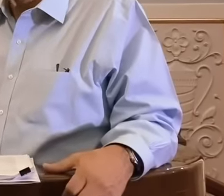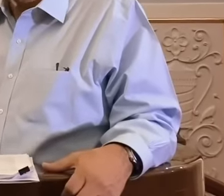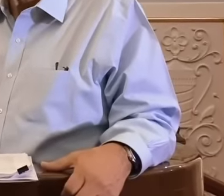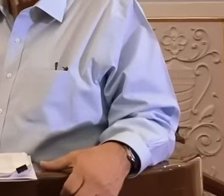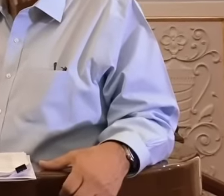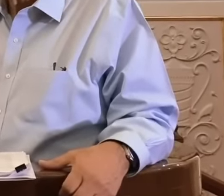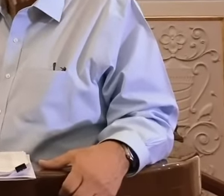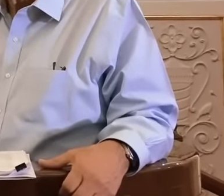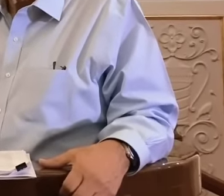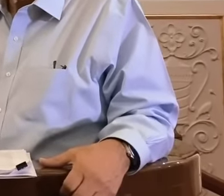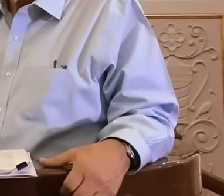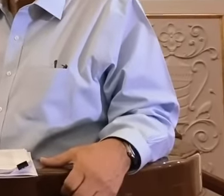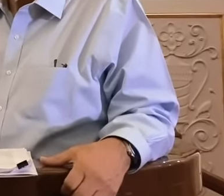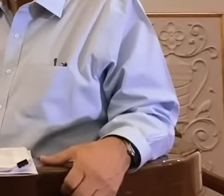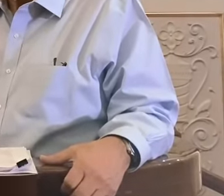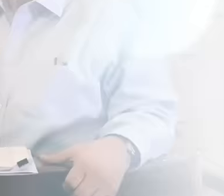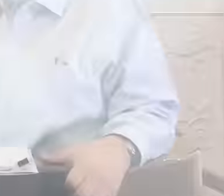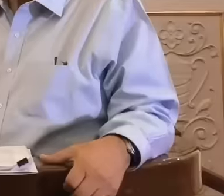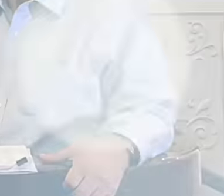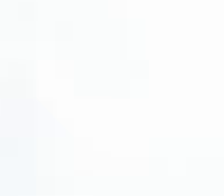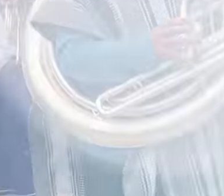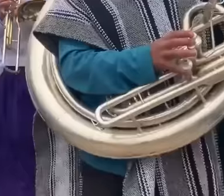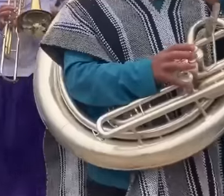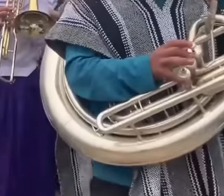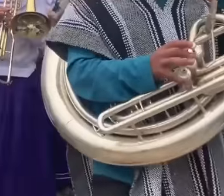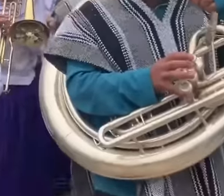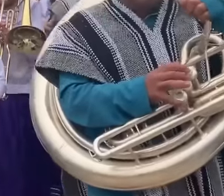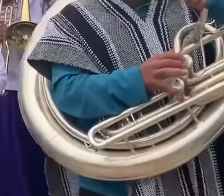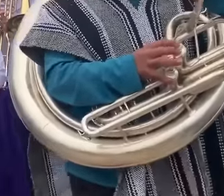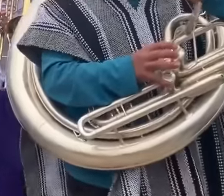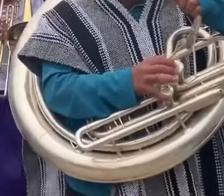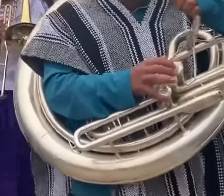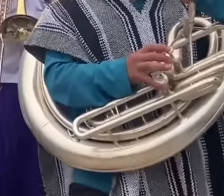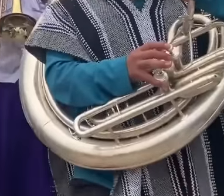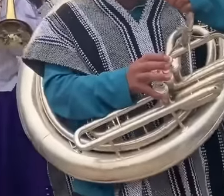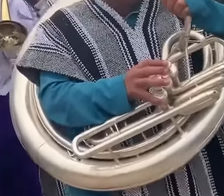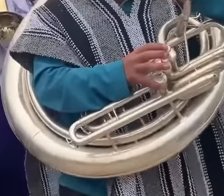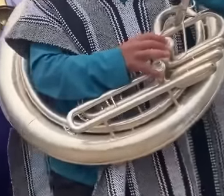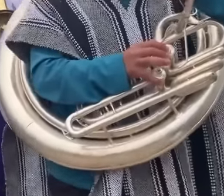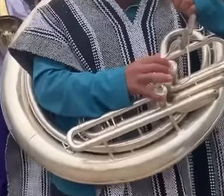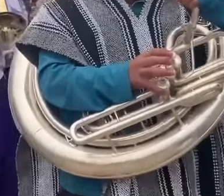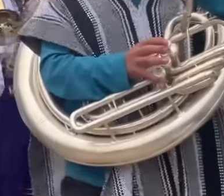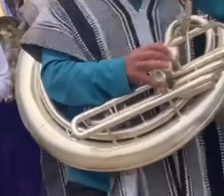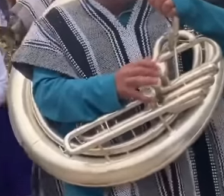celebrates that the people have woken up and informed themselves first-hand with the